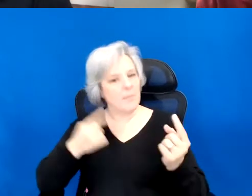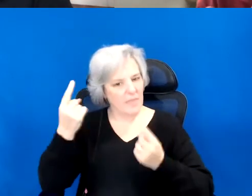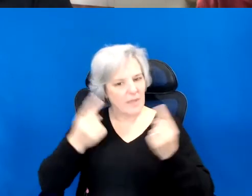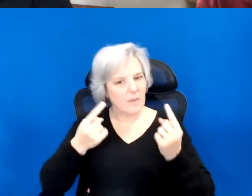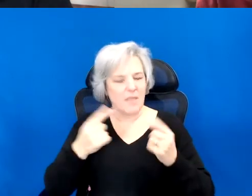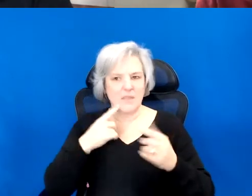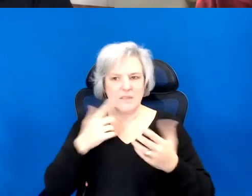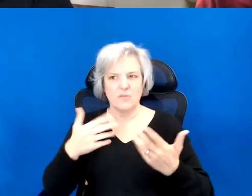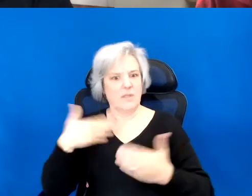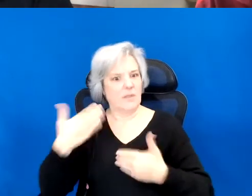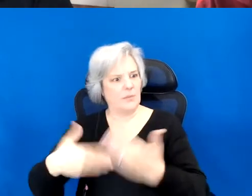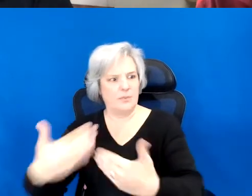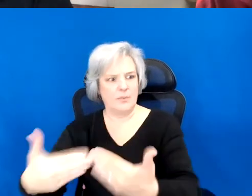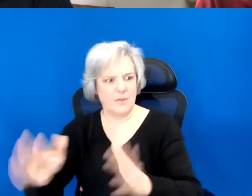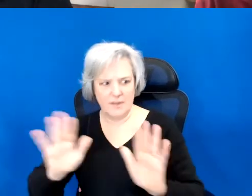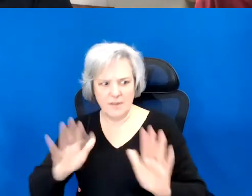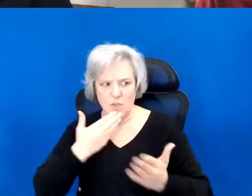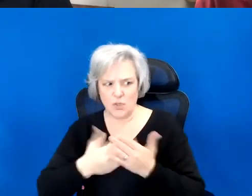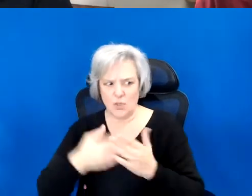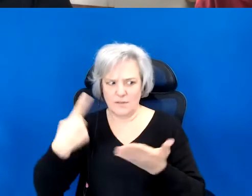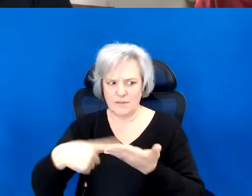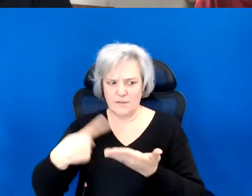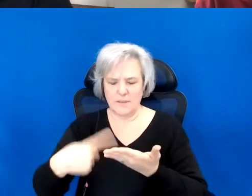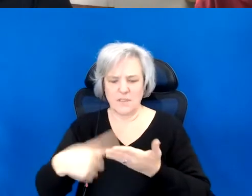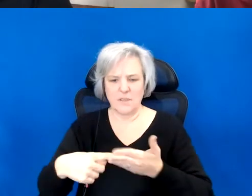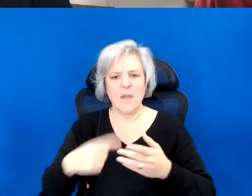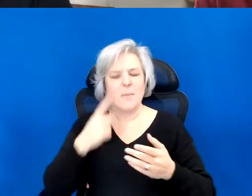But I'm thinking a lot about the importance of origin.